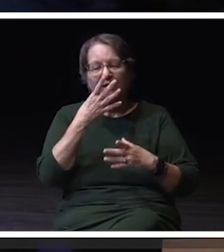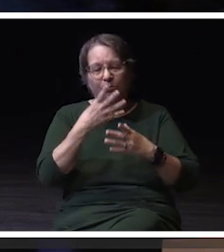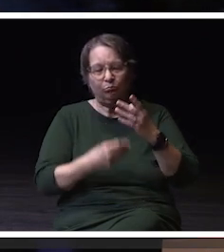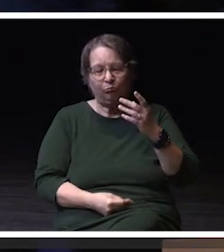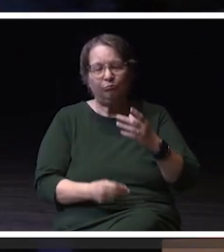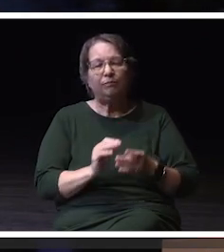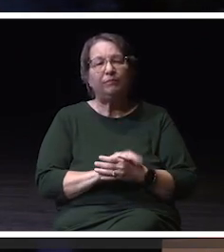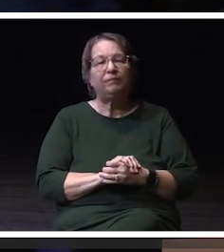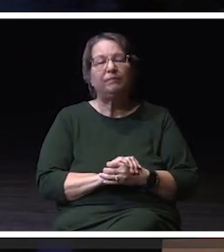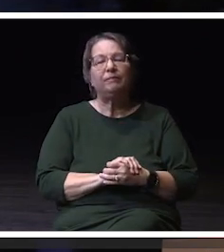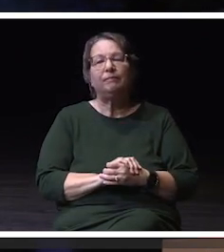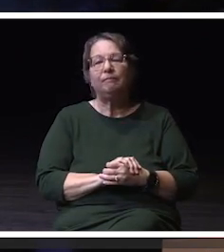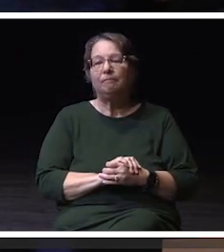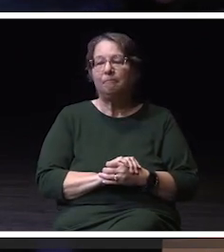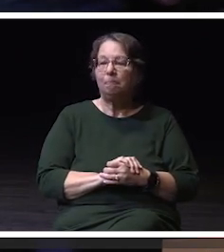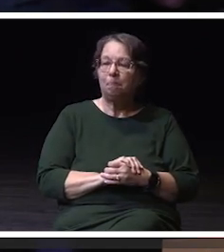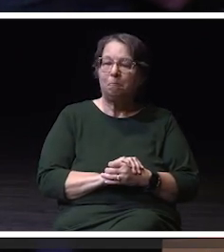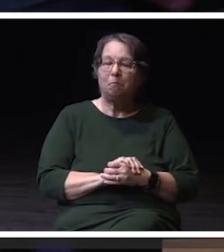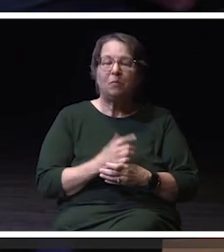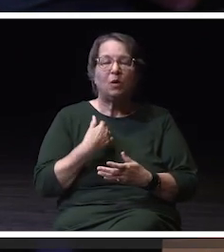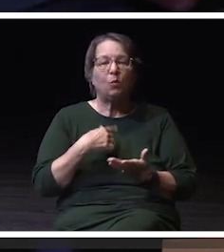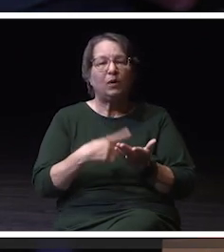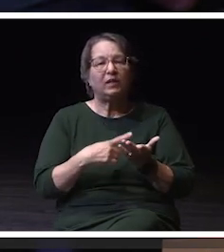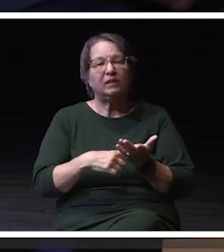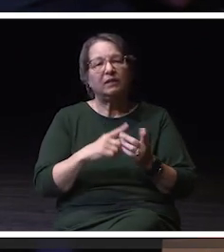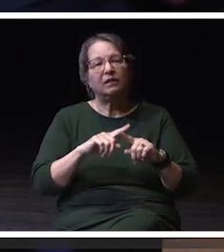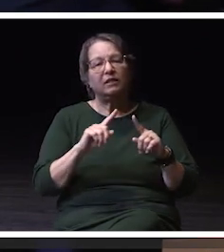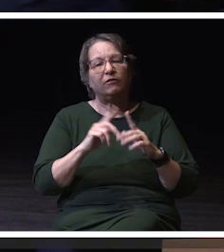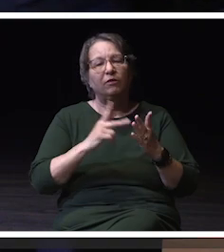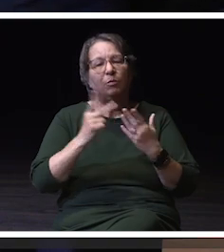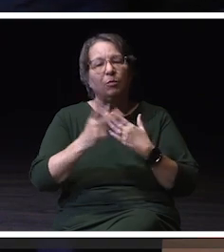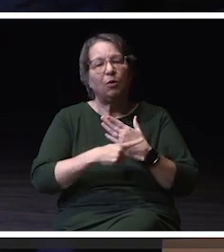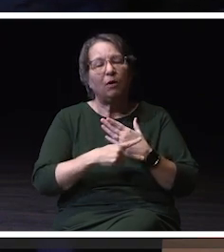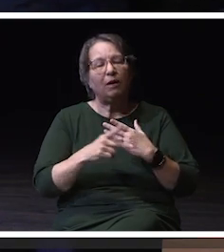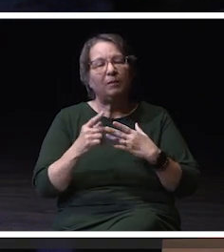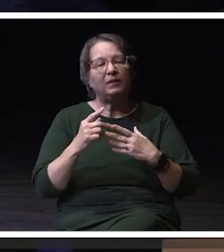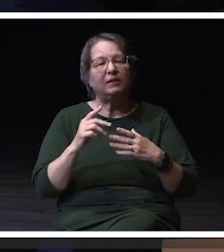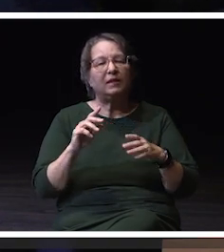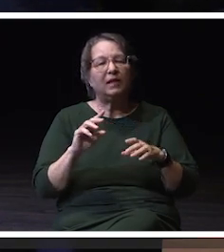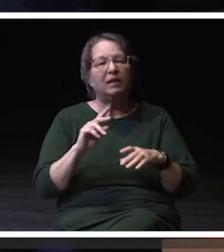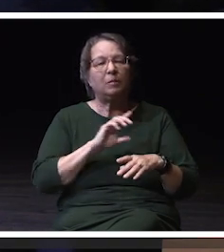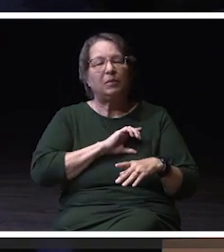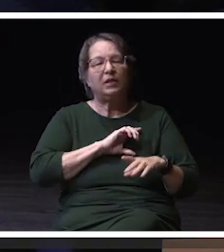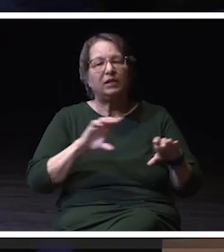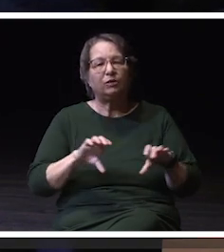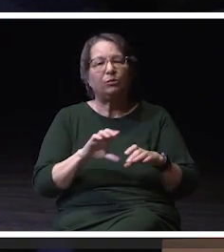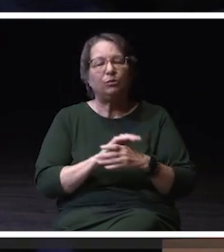we talked about, the programing at the university police do and one of the suggestions, and we'll be reaching out to all of you,